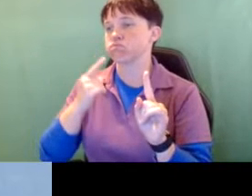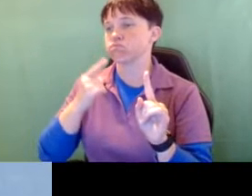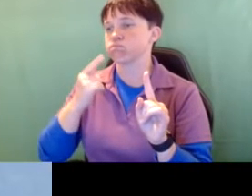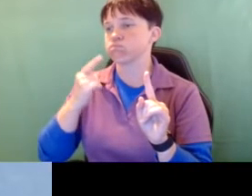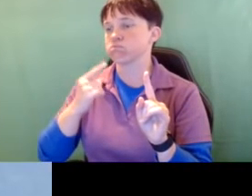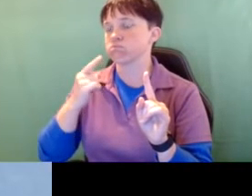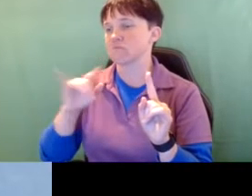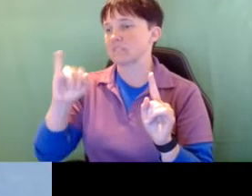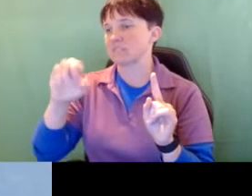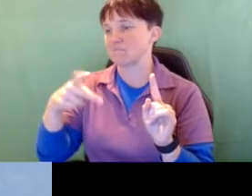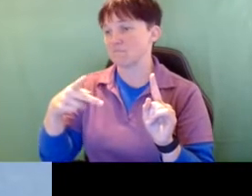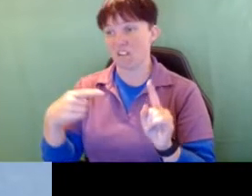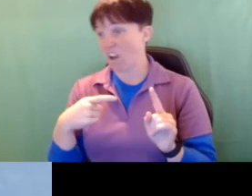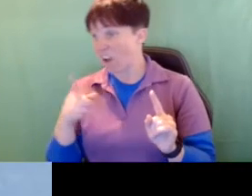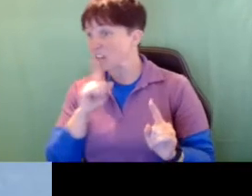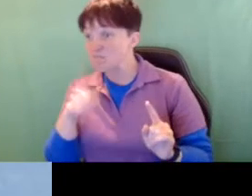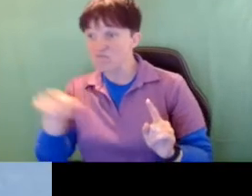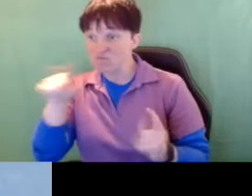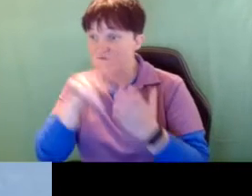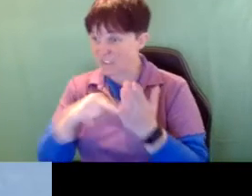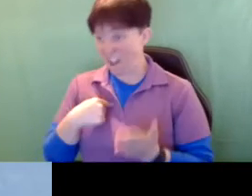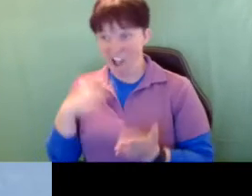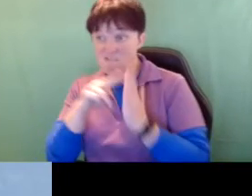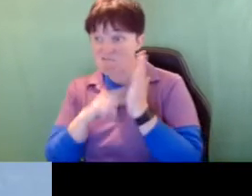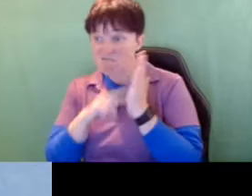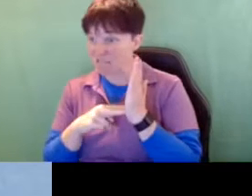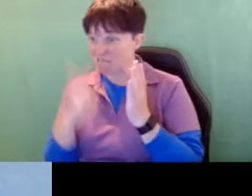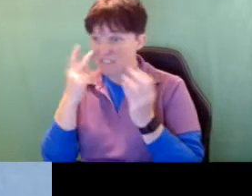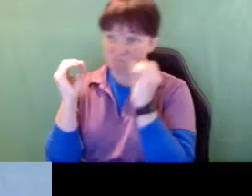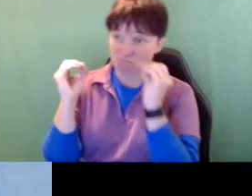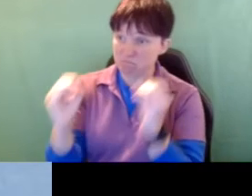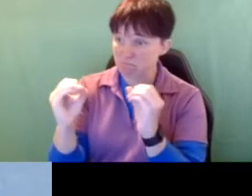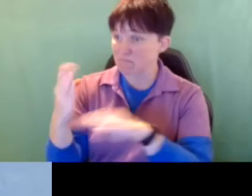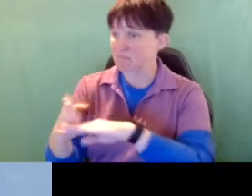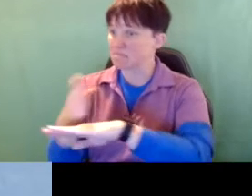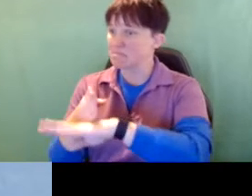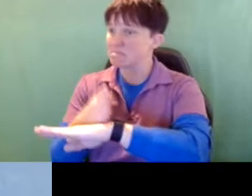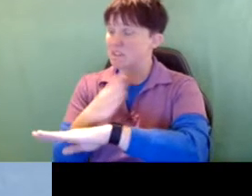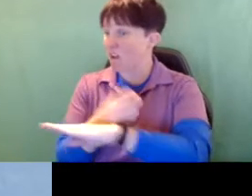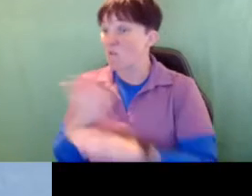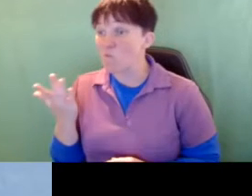read those, I’ve read them, and we don't see progress, and that's because the access